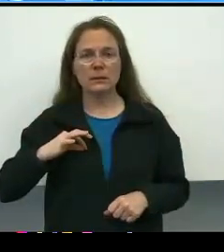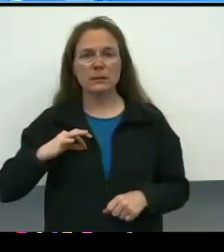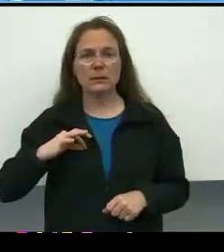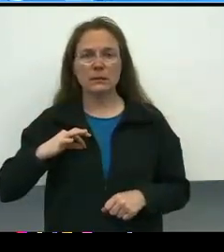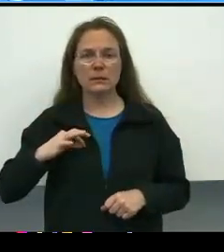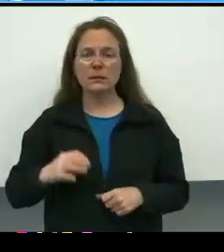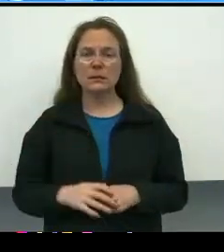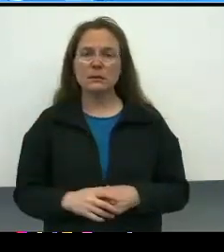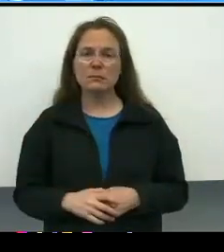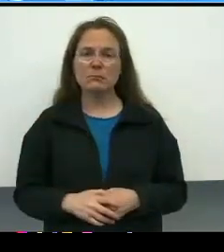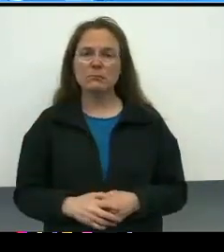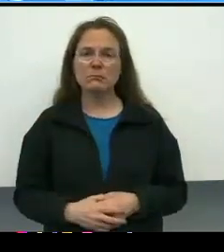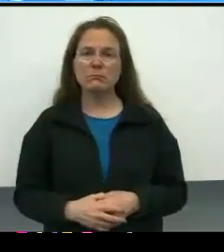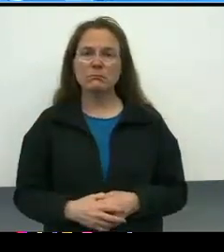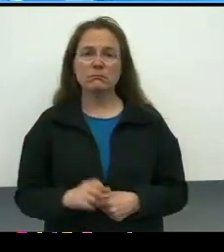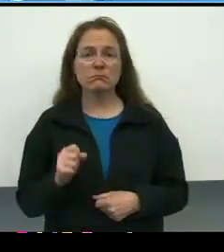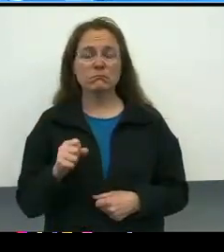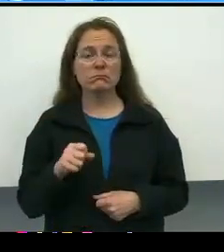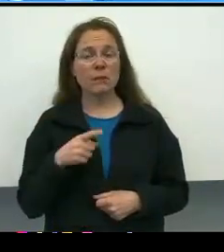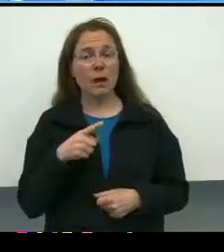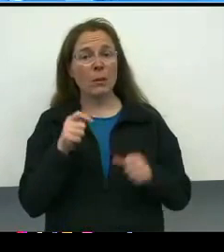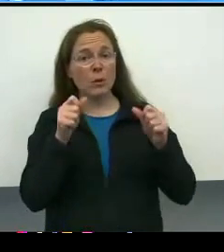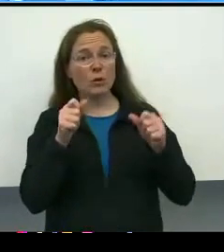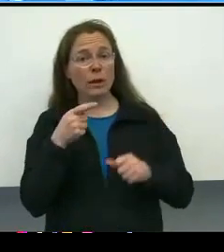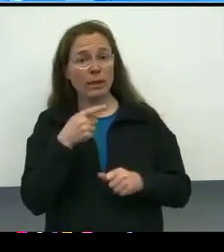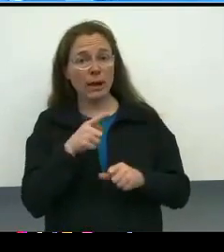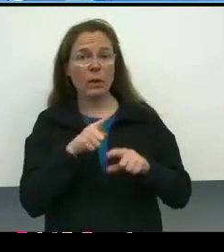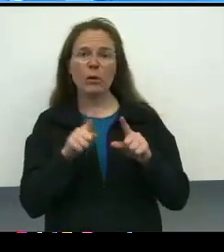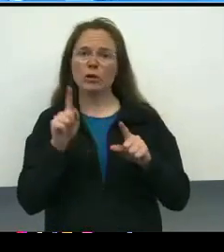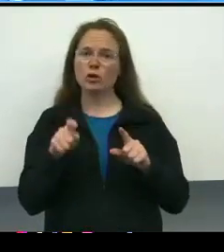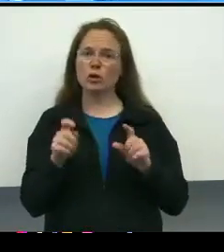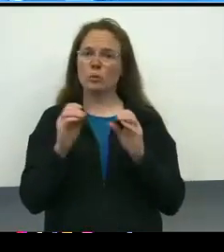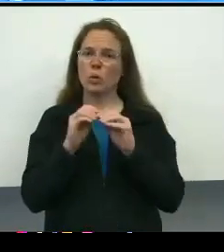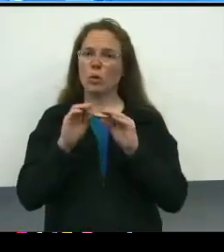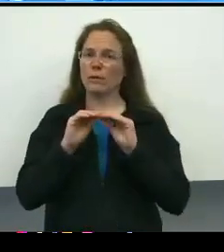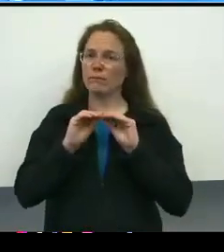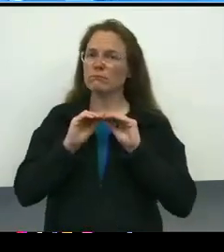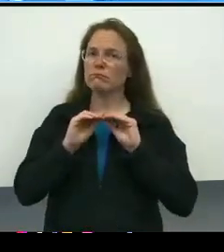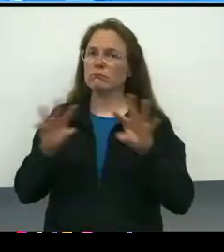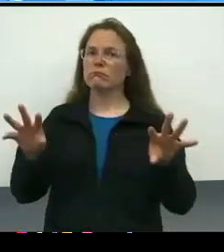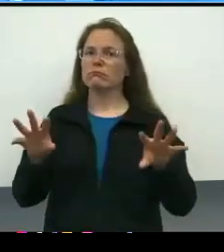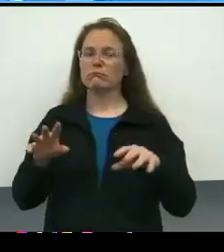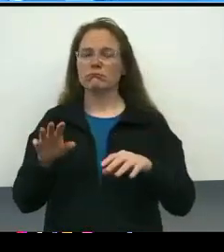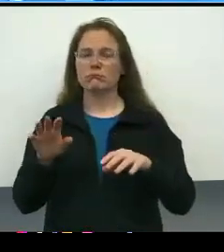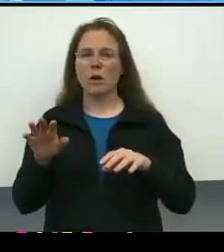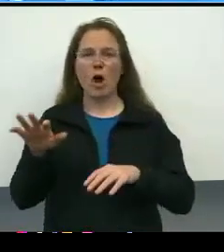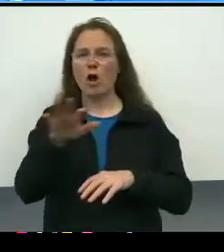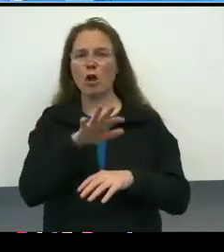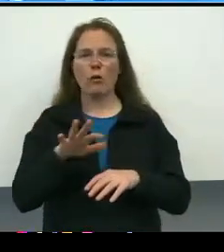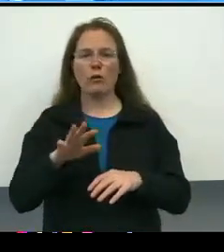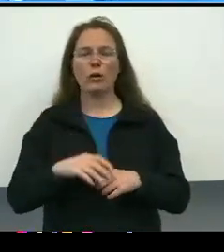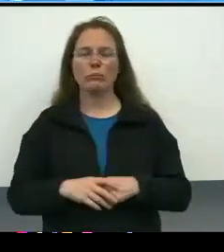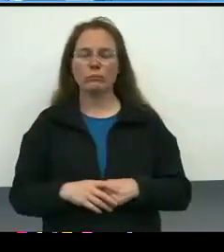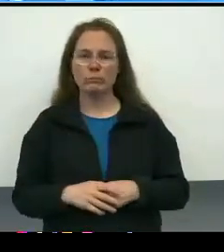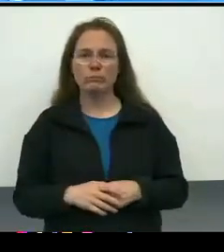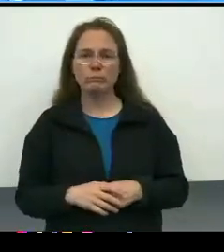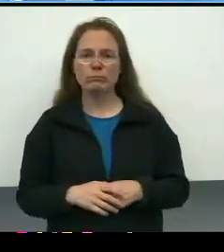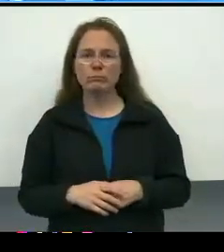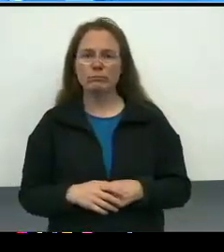it's one thing to have them optional there, it's another thing to have 'em more widely integrated, and I think all of us could use some more information